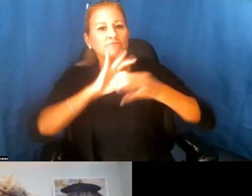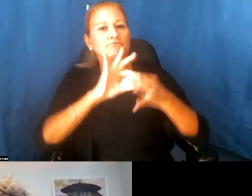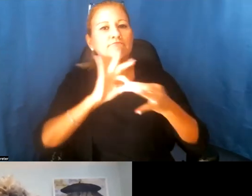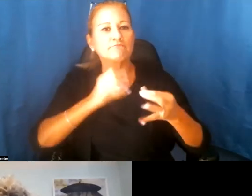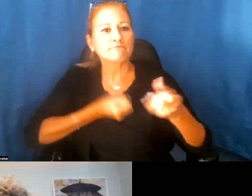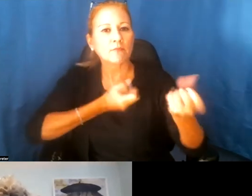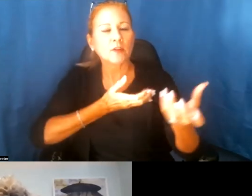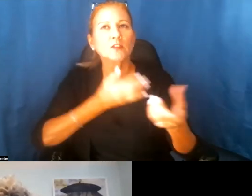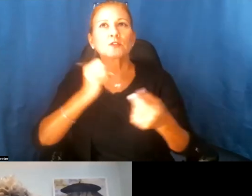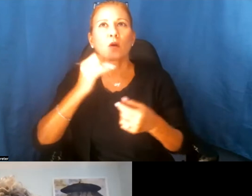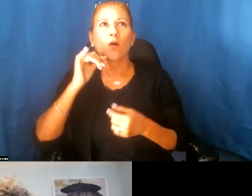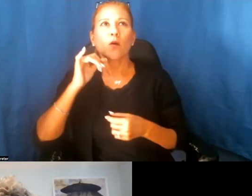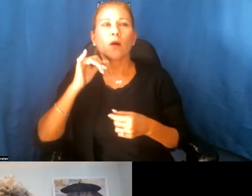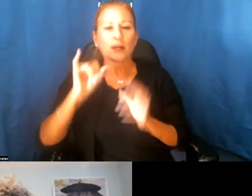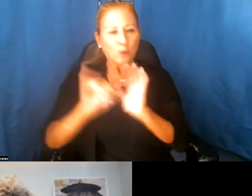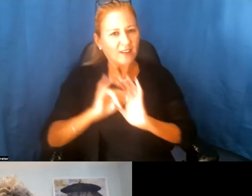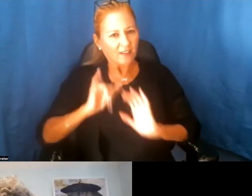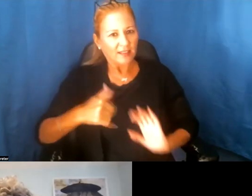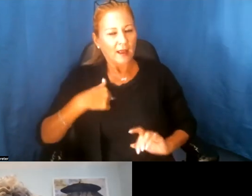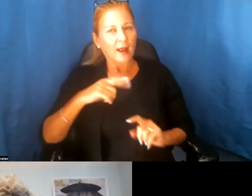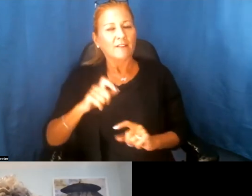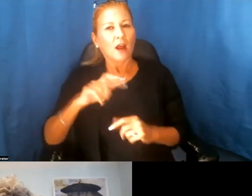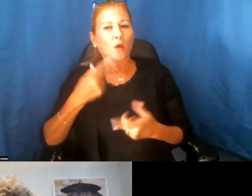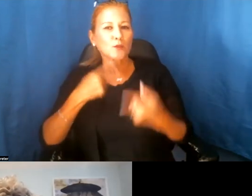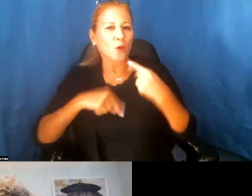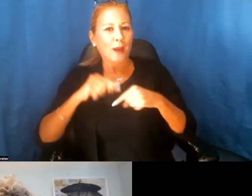And so I think that that- I always kind of come back to listening. I think- we think of listening